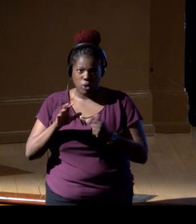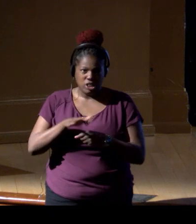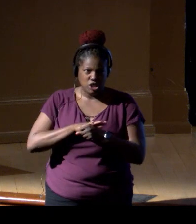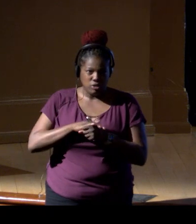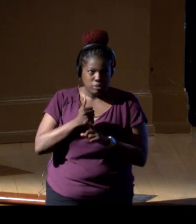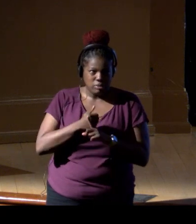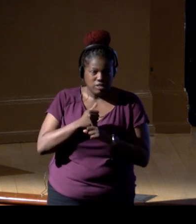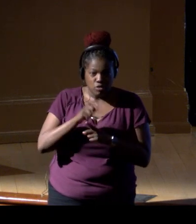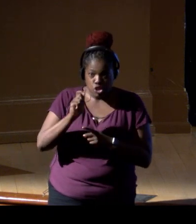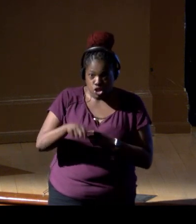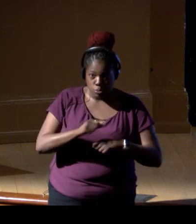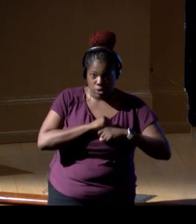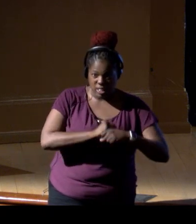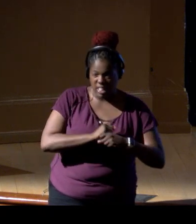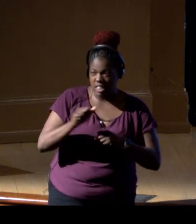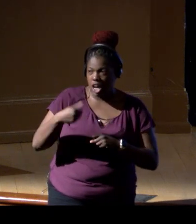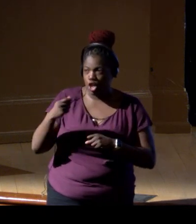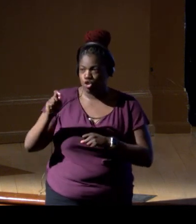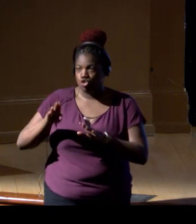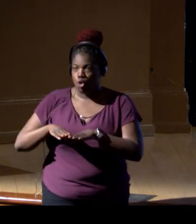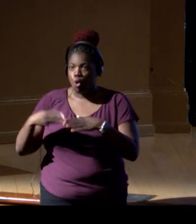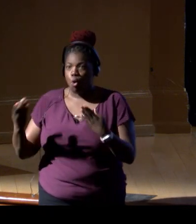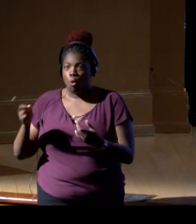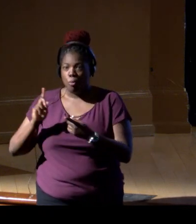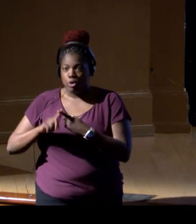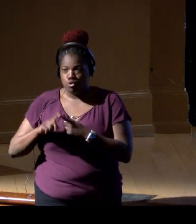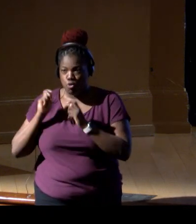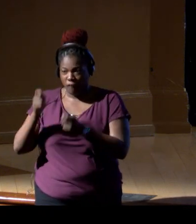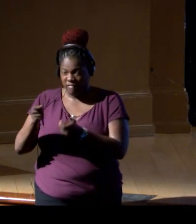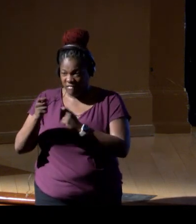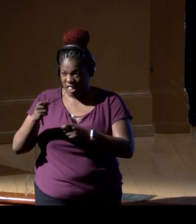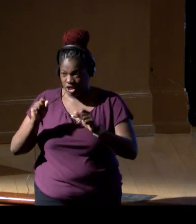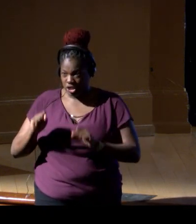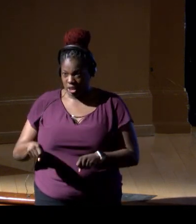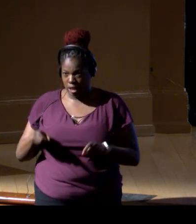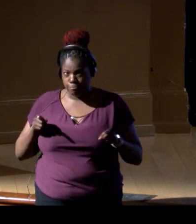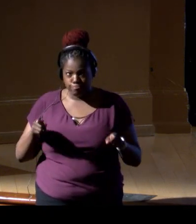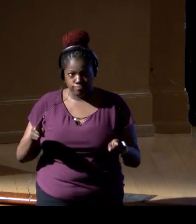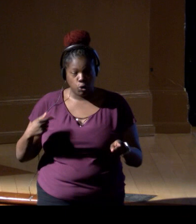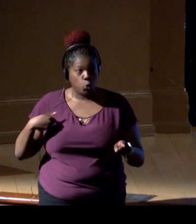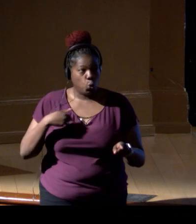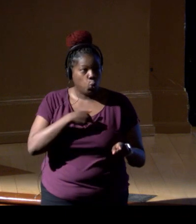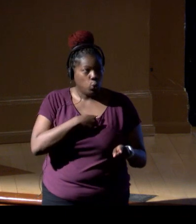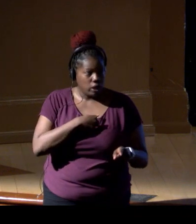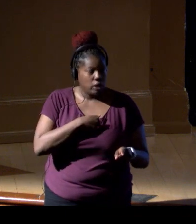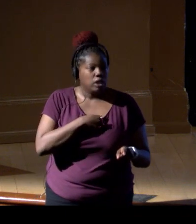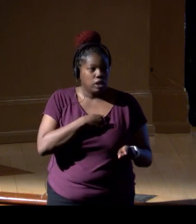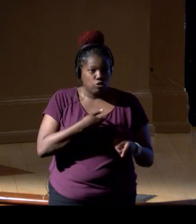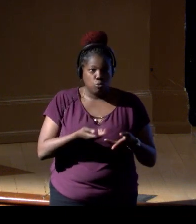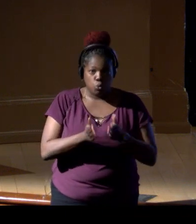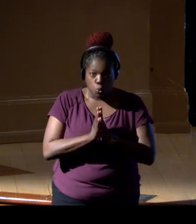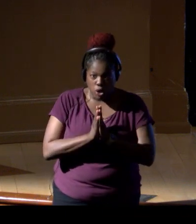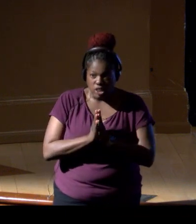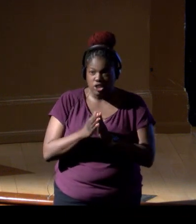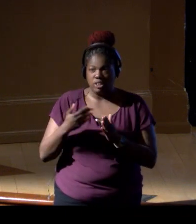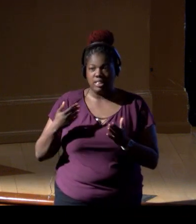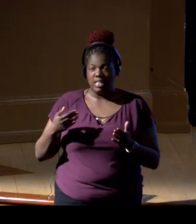and which areas should be open to tuna fishing, and we were asked to go and fill gaps, research gaps,